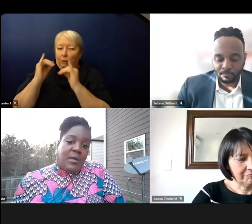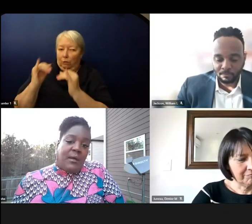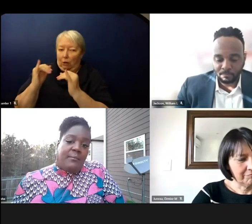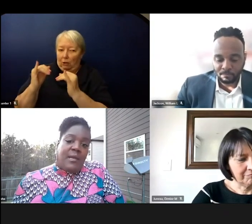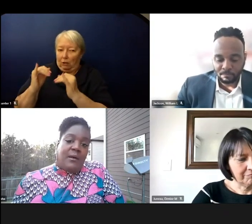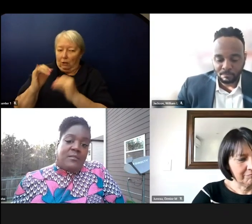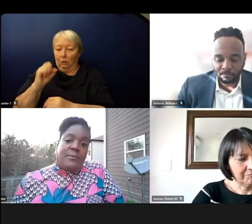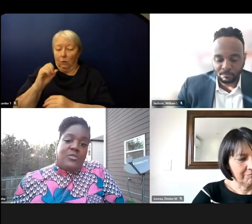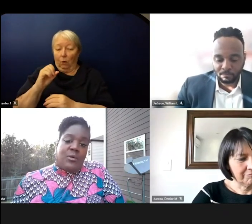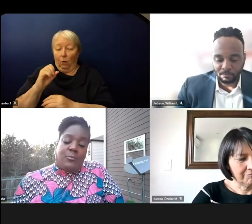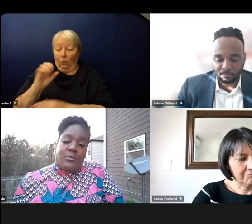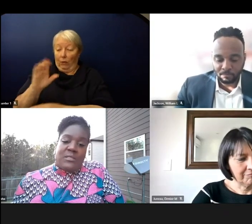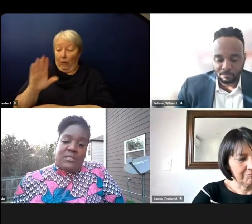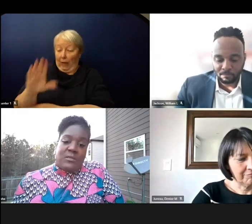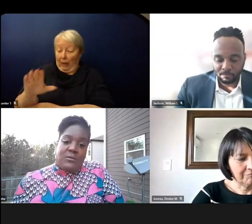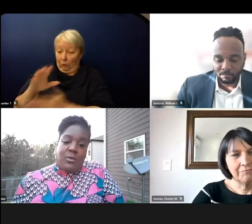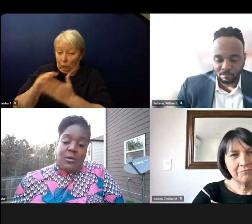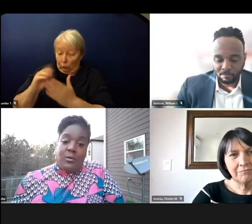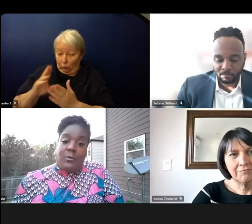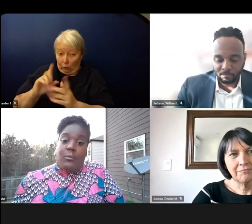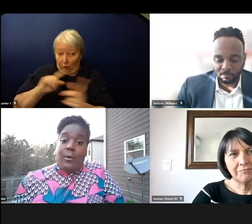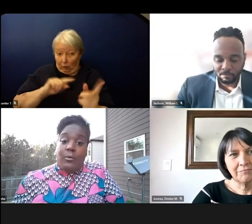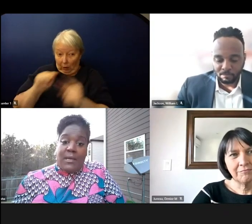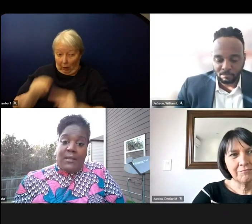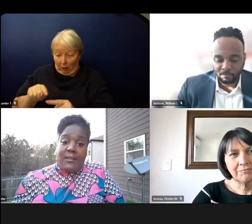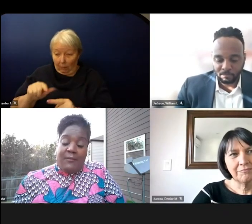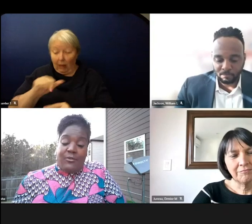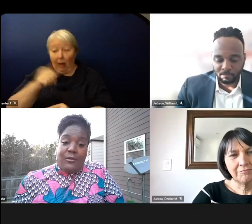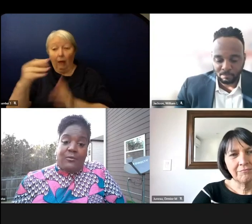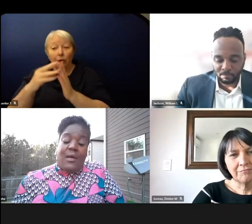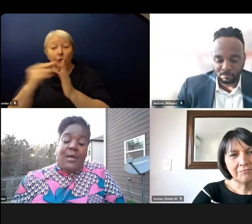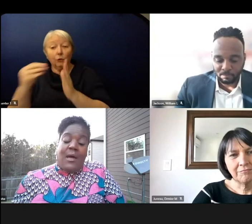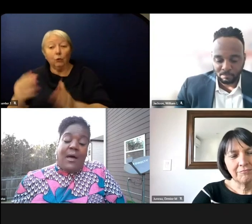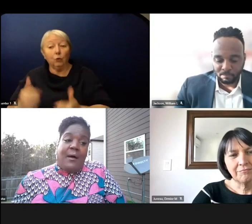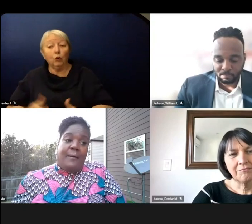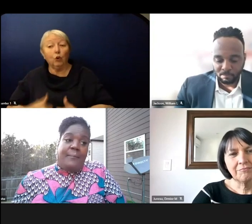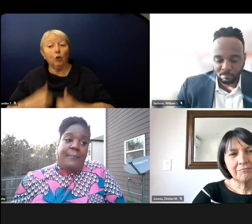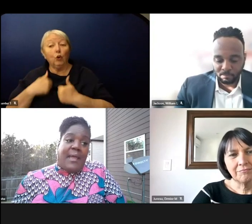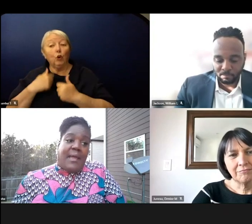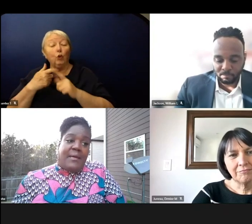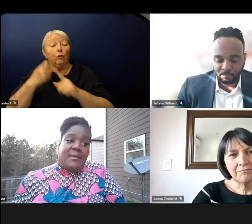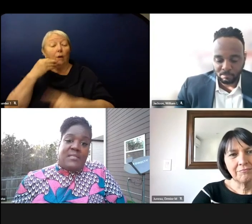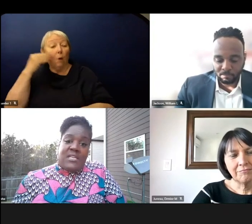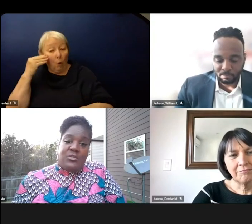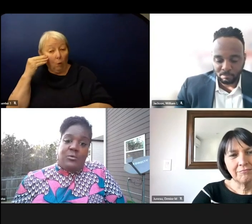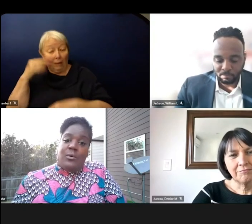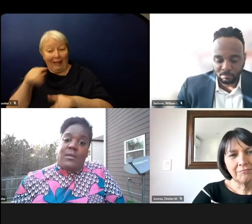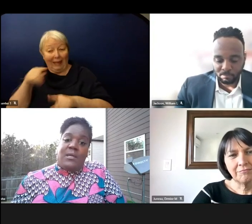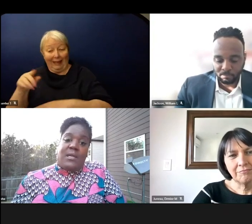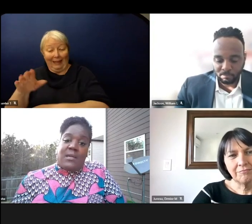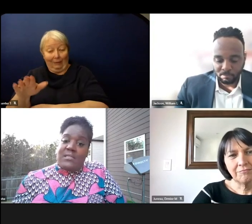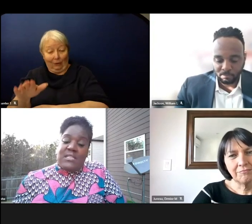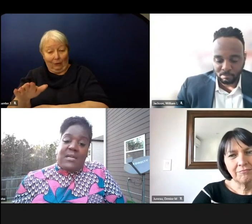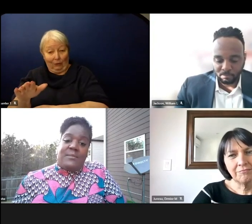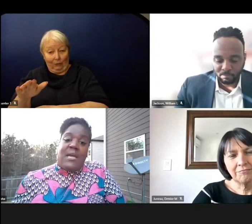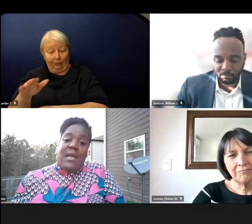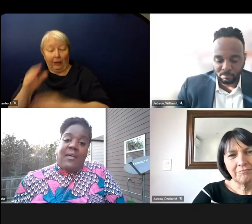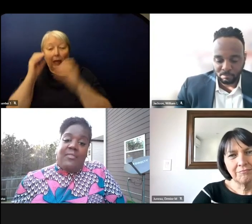They'd also be joined with students who are learning remotely in the afternoon and a teacher would get on Teams and they might